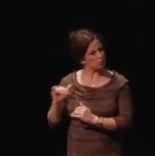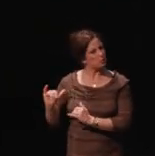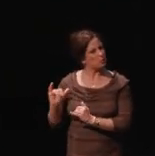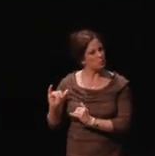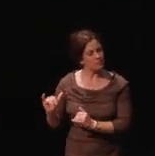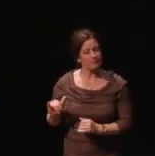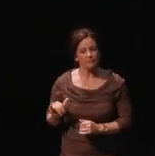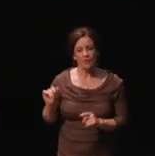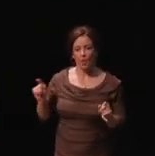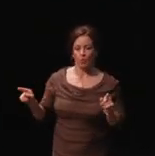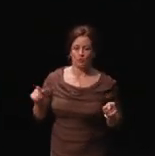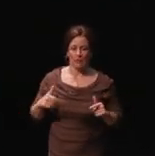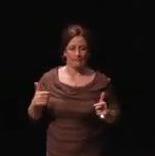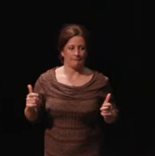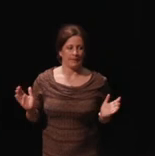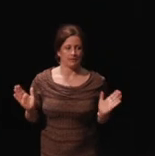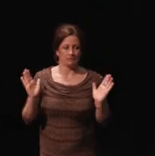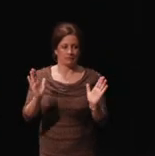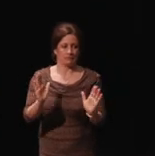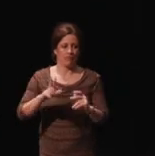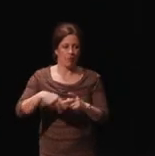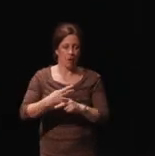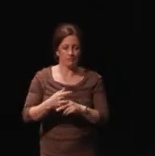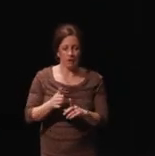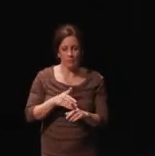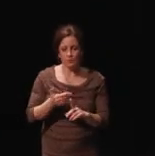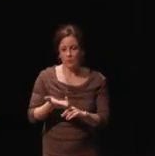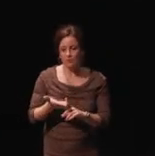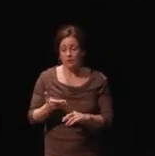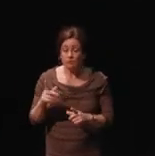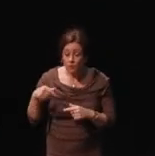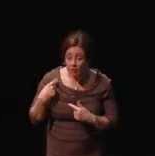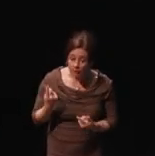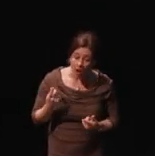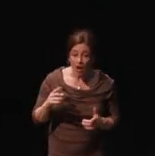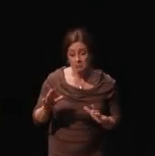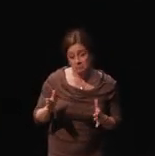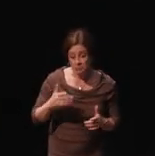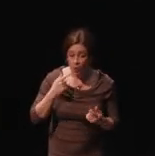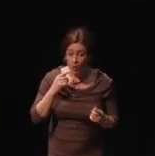Those are my biggest two forms of persuasion. So far it's worked relatively well.